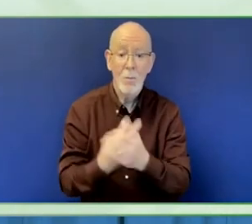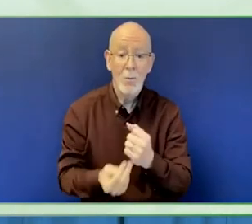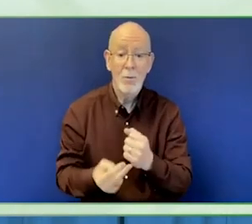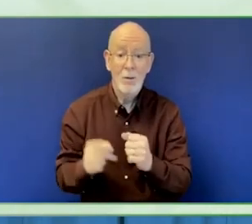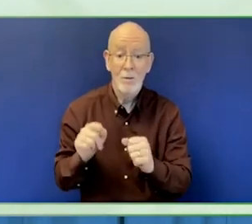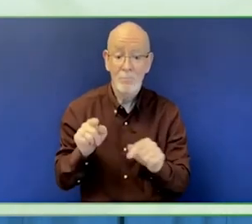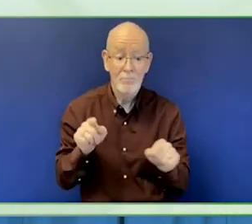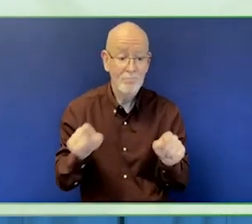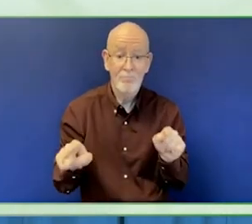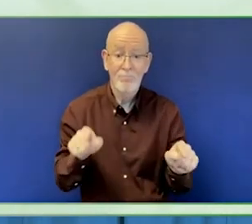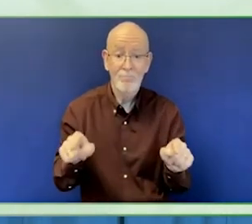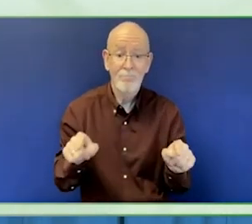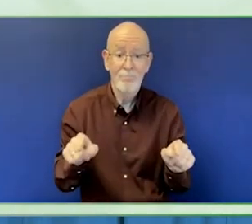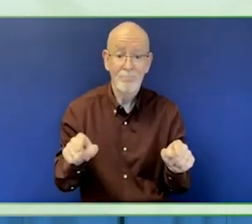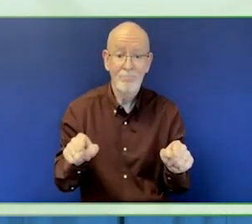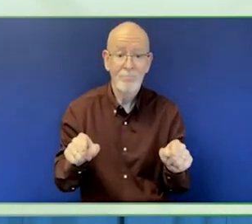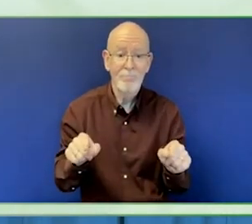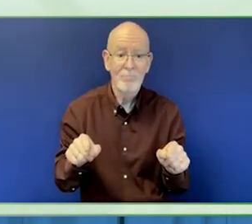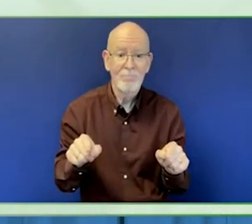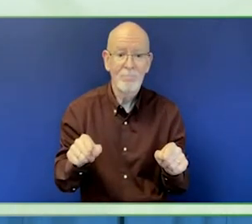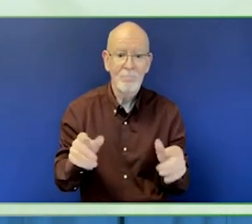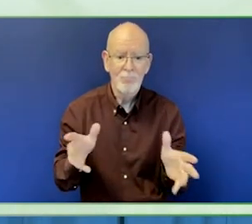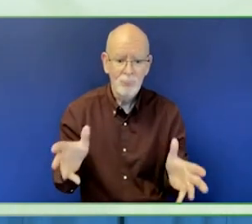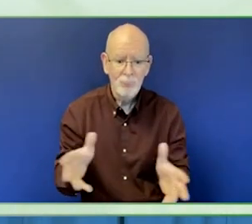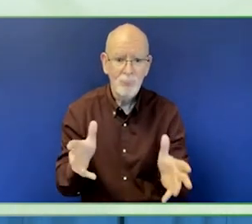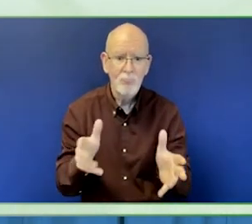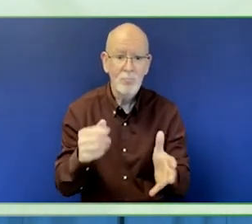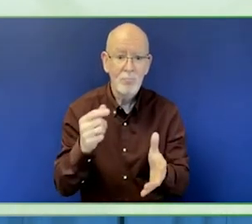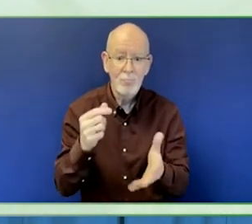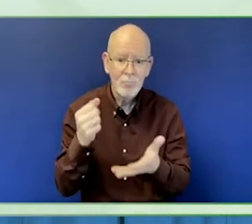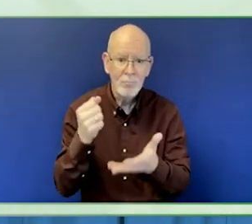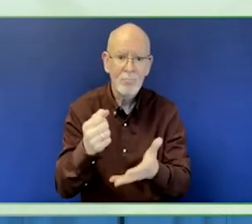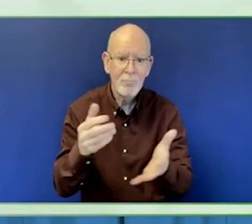Accessibility and inclusion are the keywords.